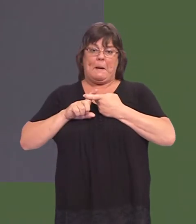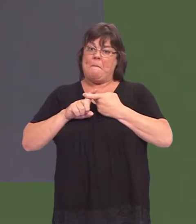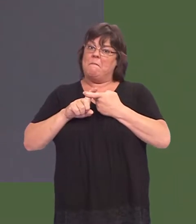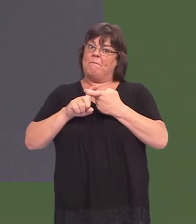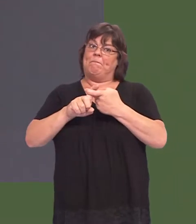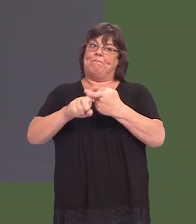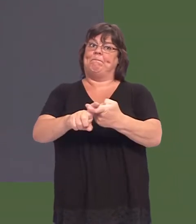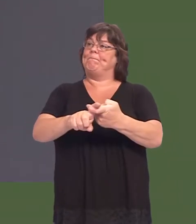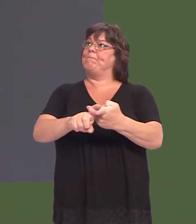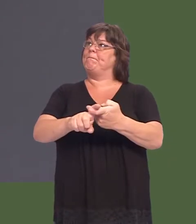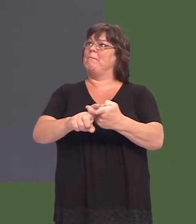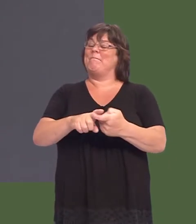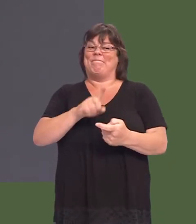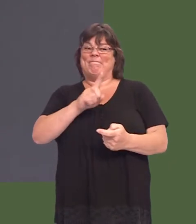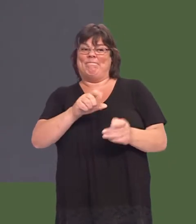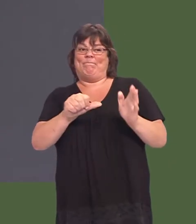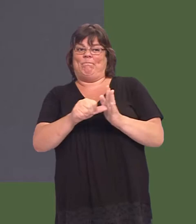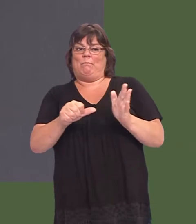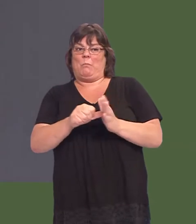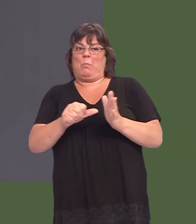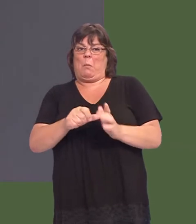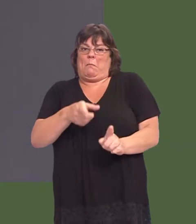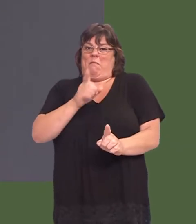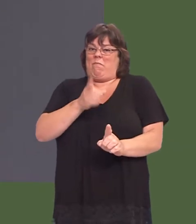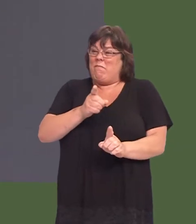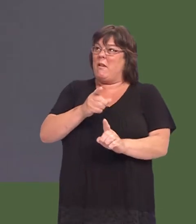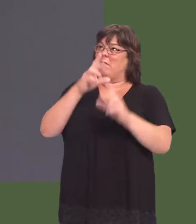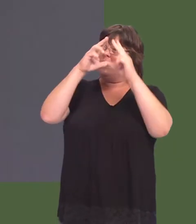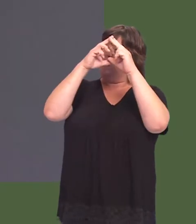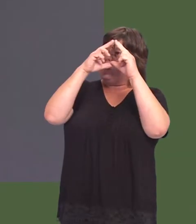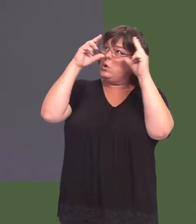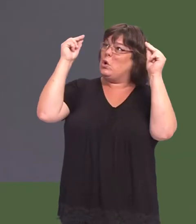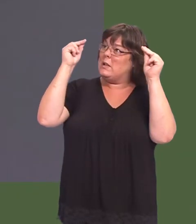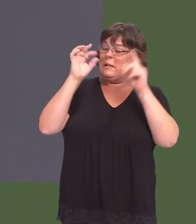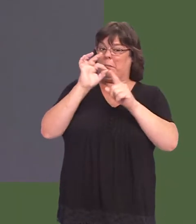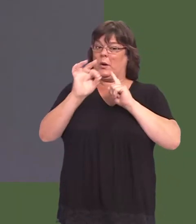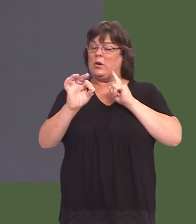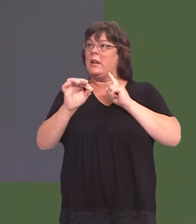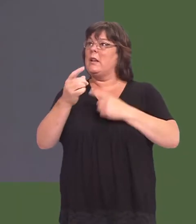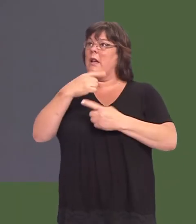And the result of that at the moment, in the nursing profession particularly, is that we